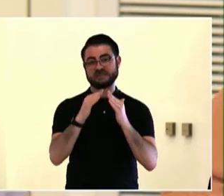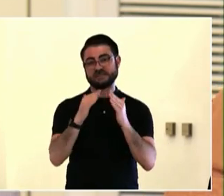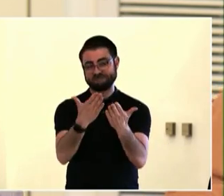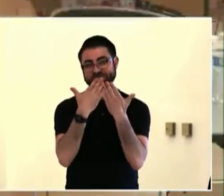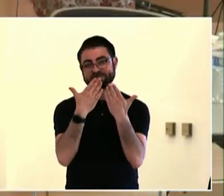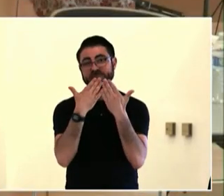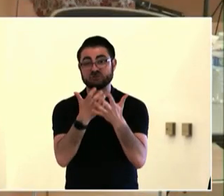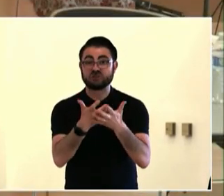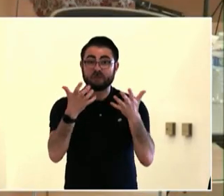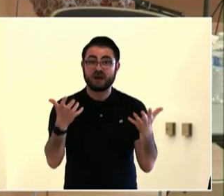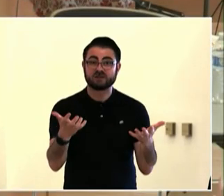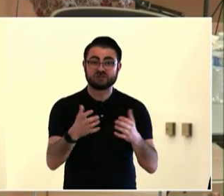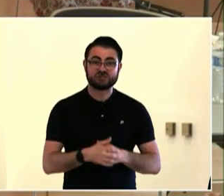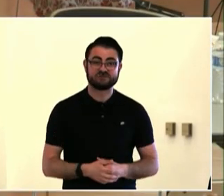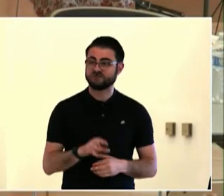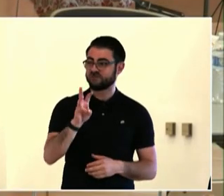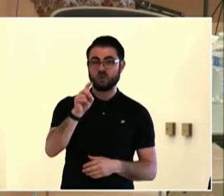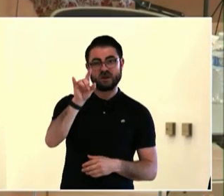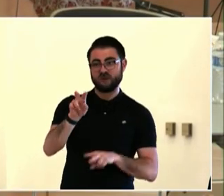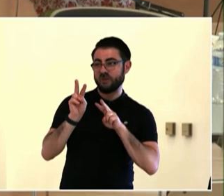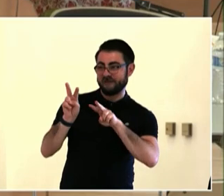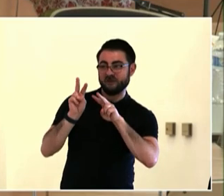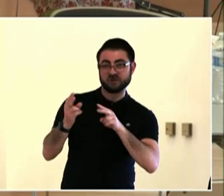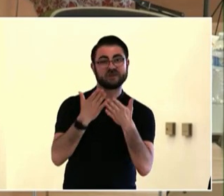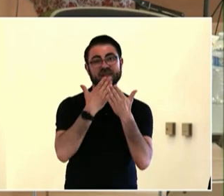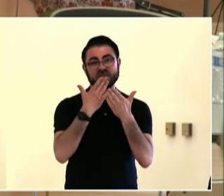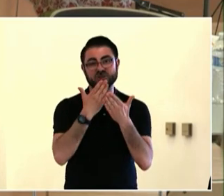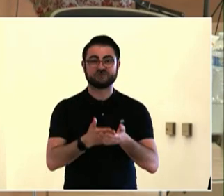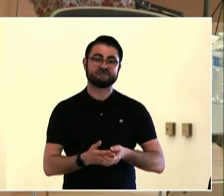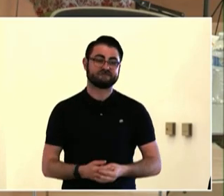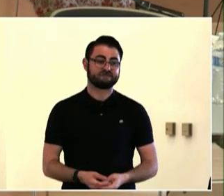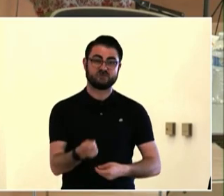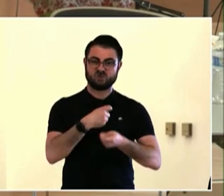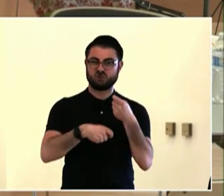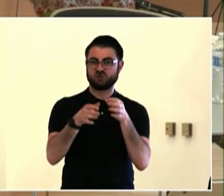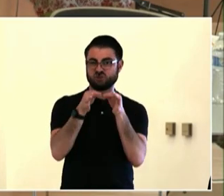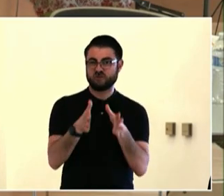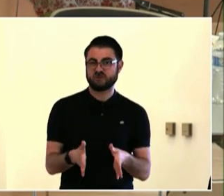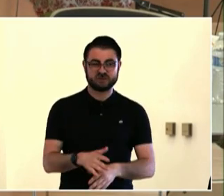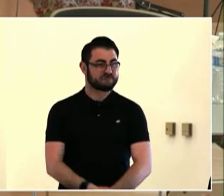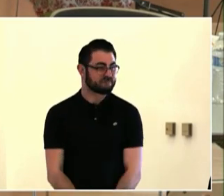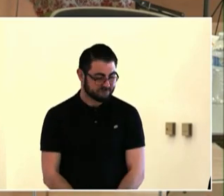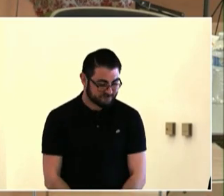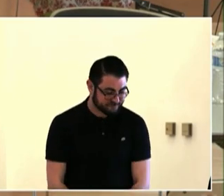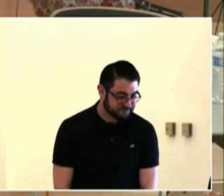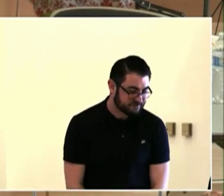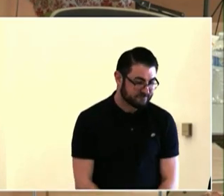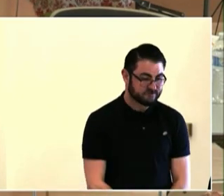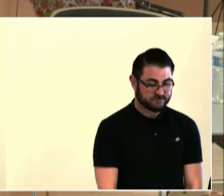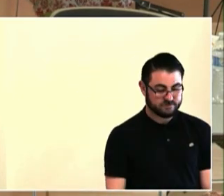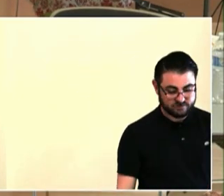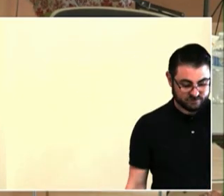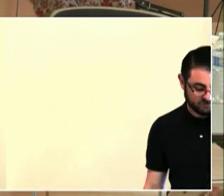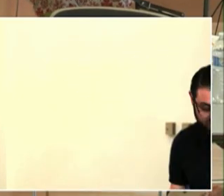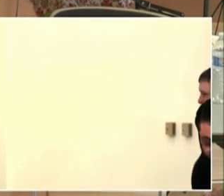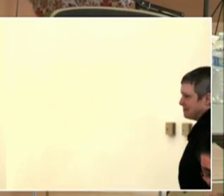sort of executive council sitting below them, and then the audience full of the community